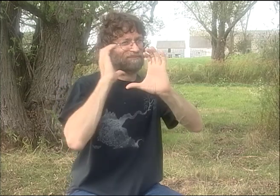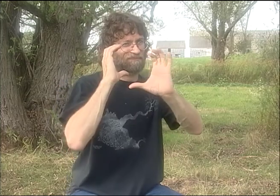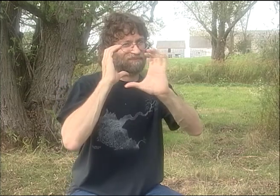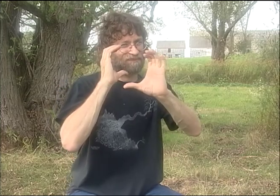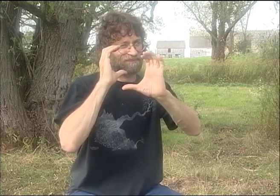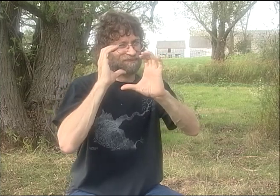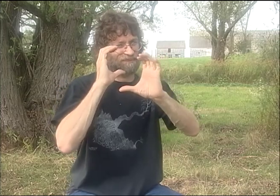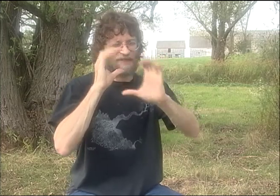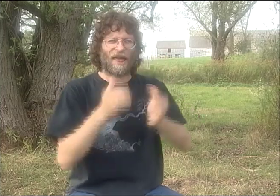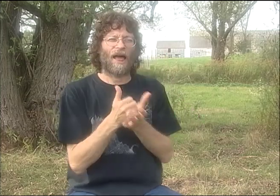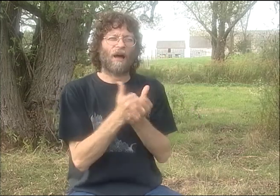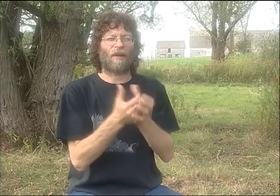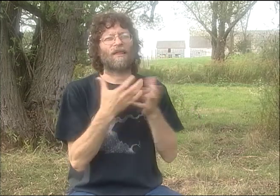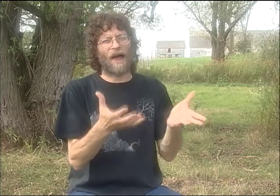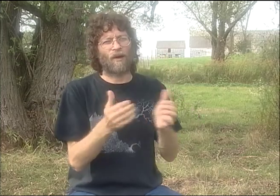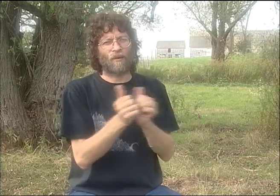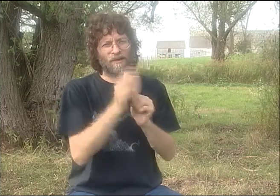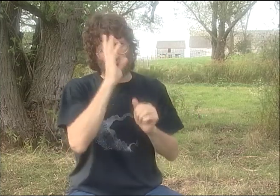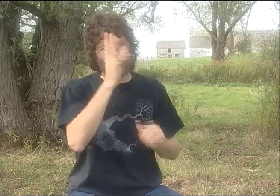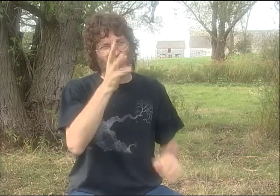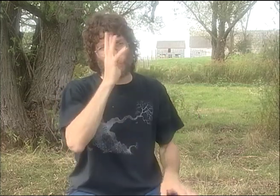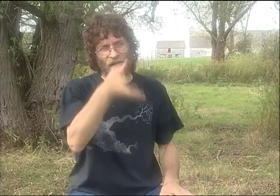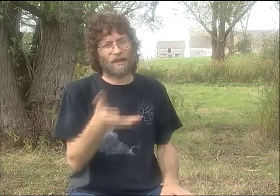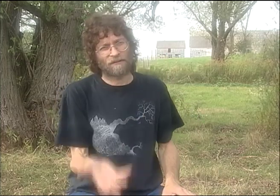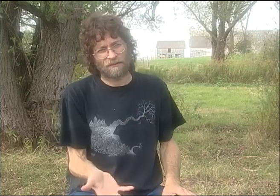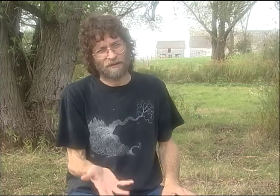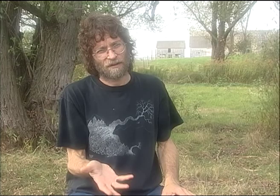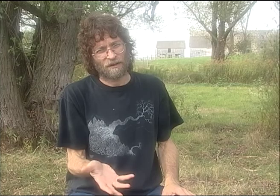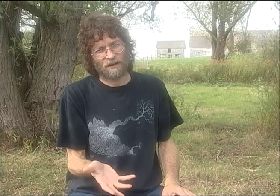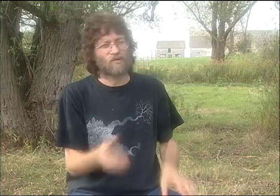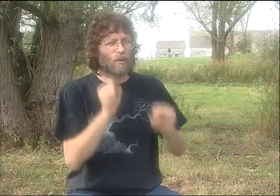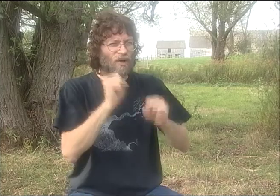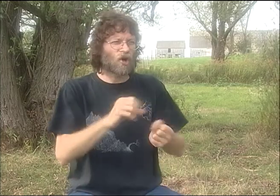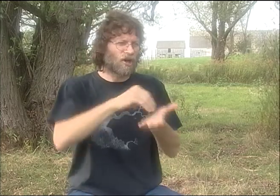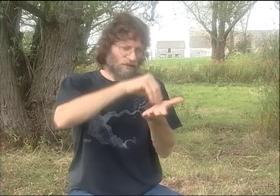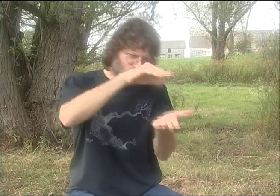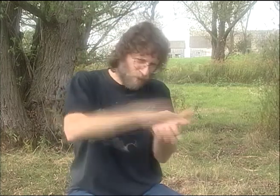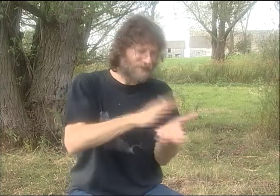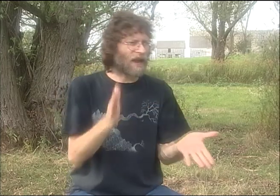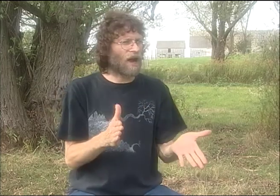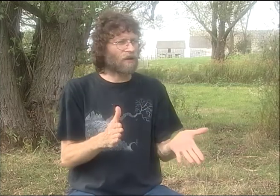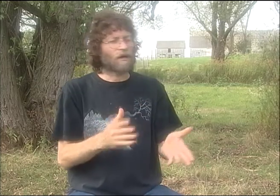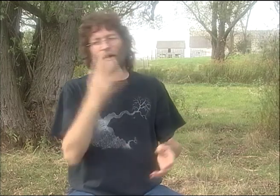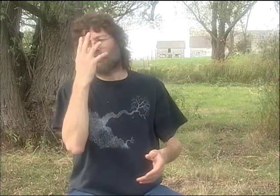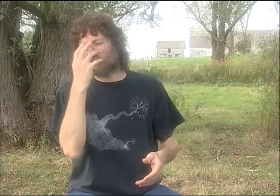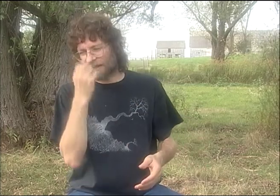HOW IT HUNG ON TO THE NEXT SIGN OR THE IDEA. FINALLY, WE BOUGHT OURSELVES A VIDEO CAMERA,